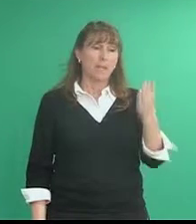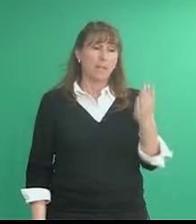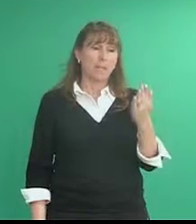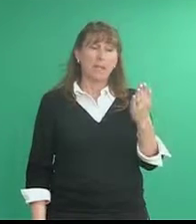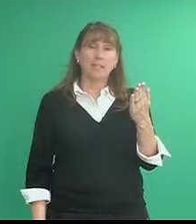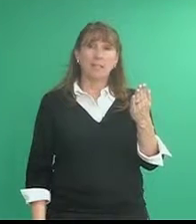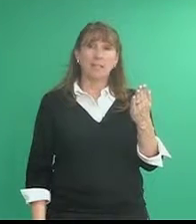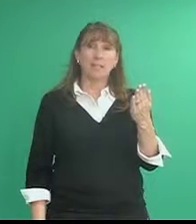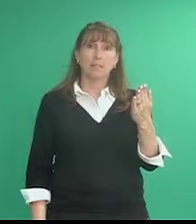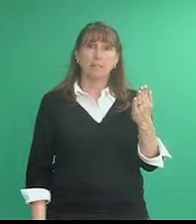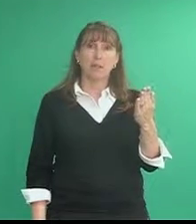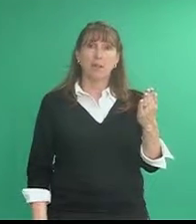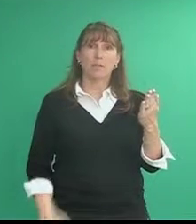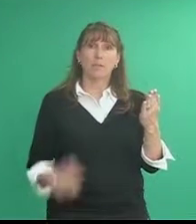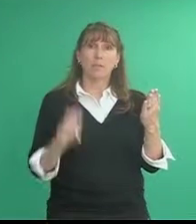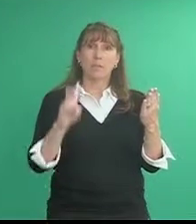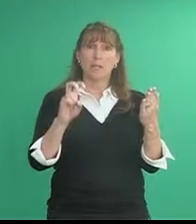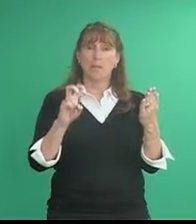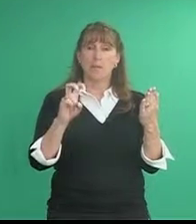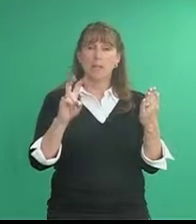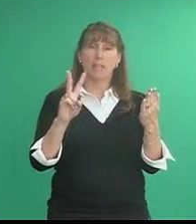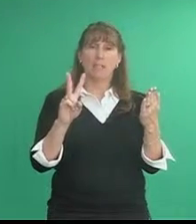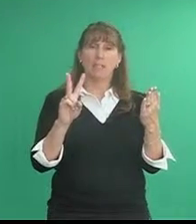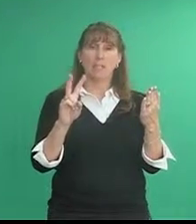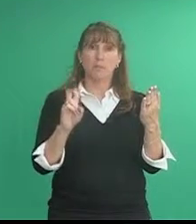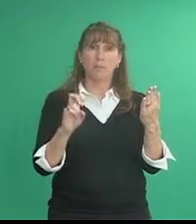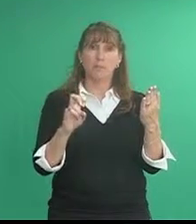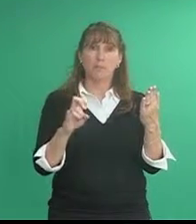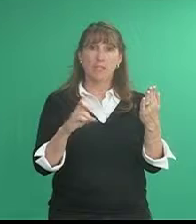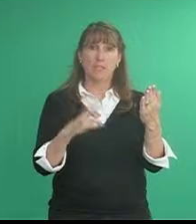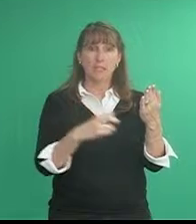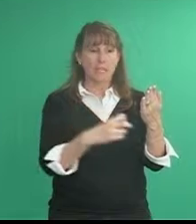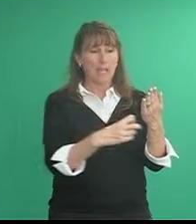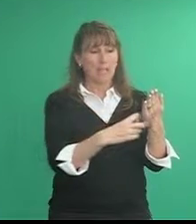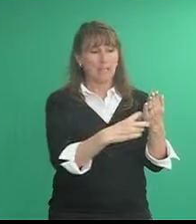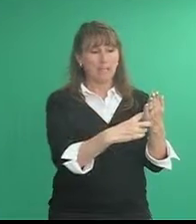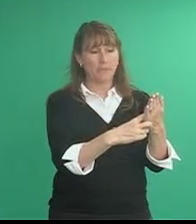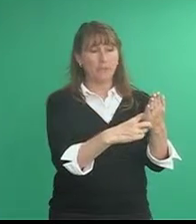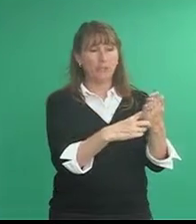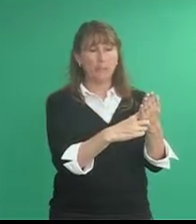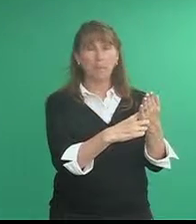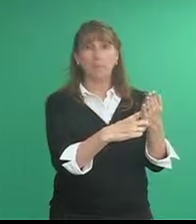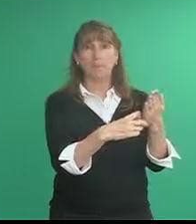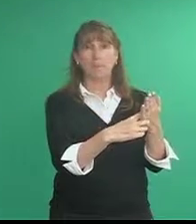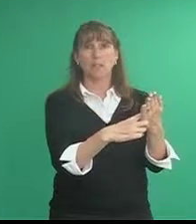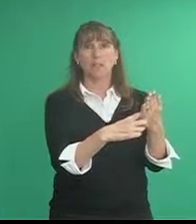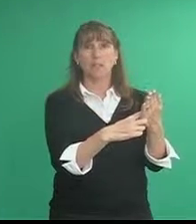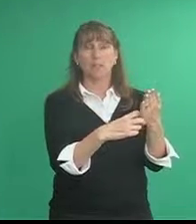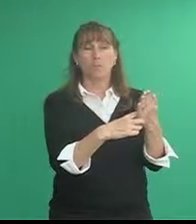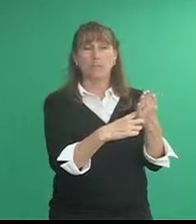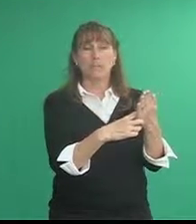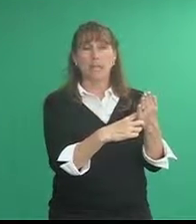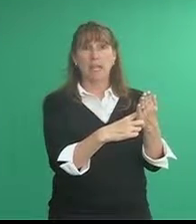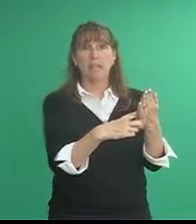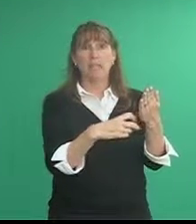base hand, palm dominant hand the vent V and as if you're clipping your base hand